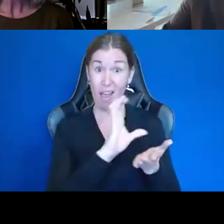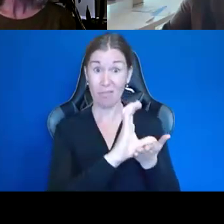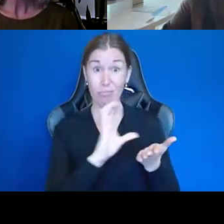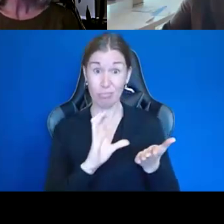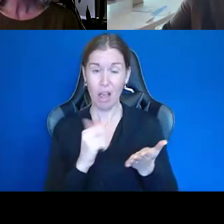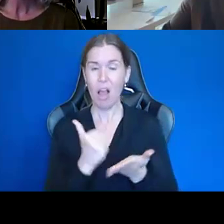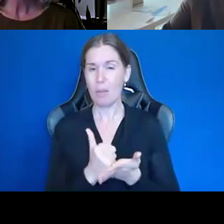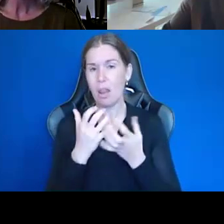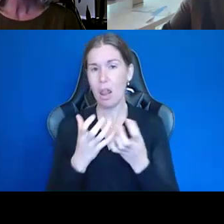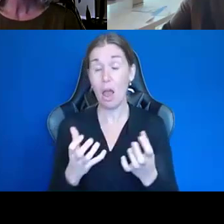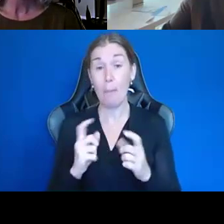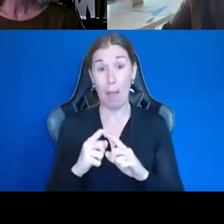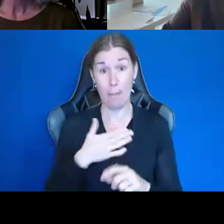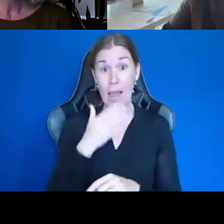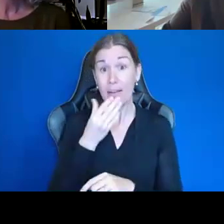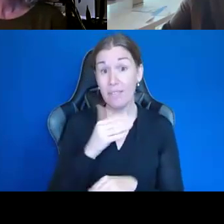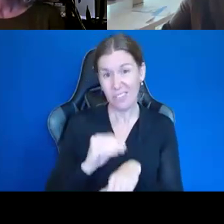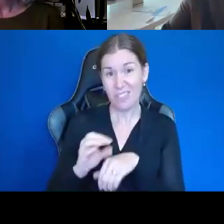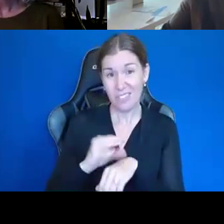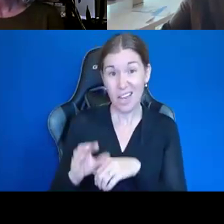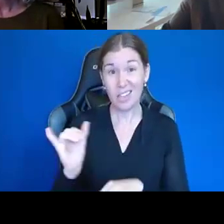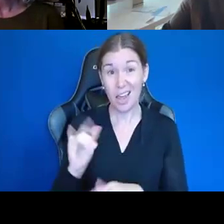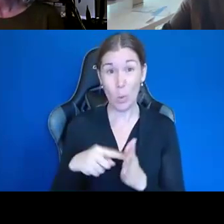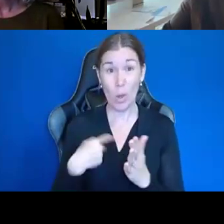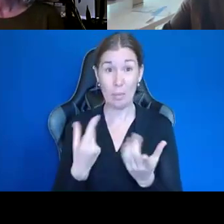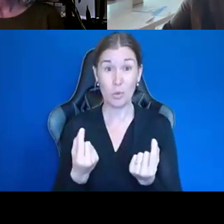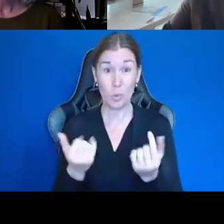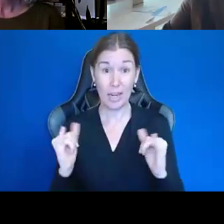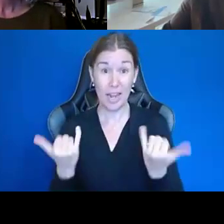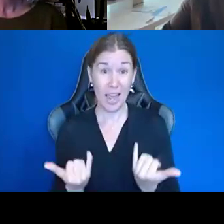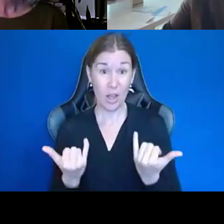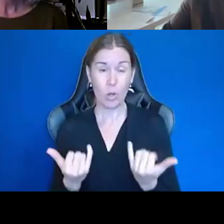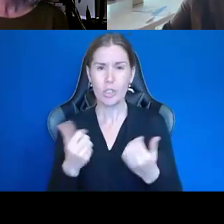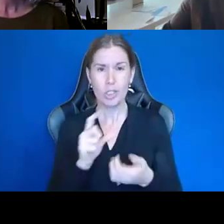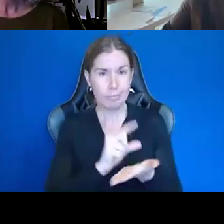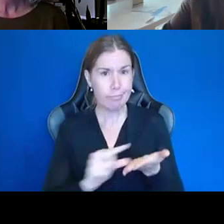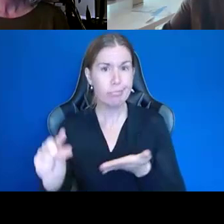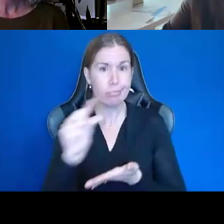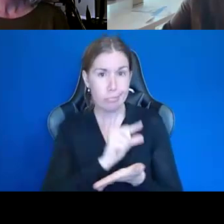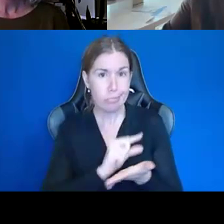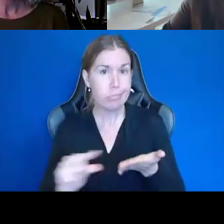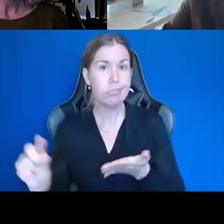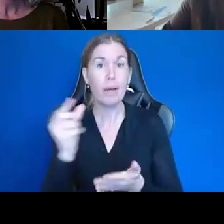But my advice would be, just as I'm doing it right now, just a little bit at a time, kind of purchasing a few things at a time.